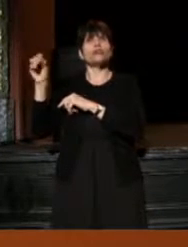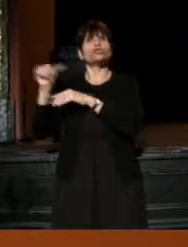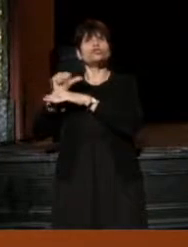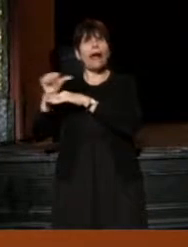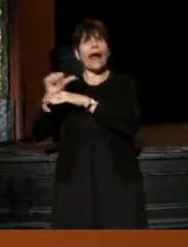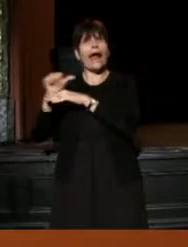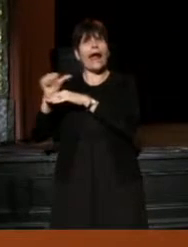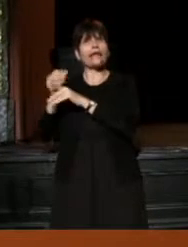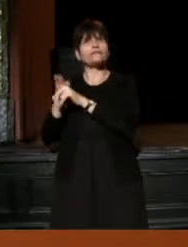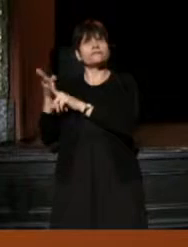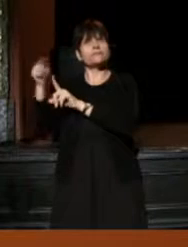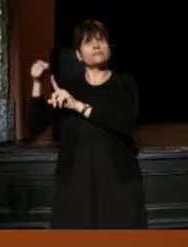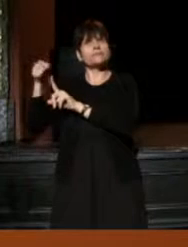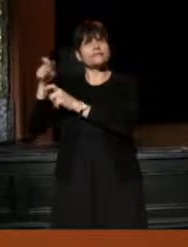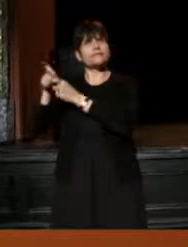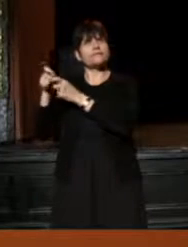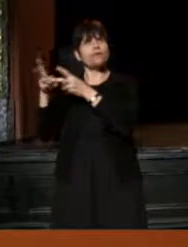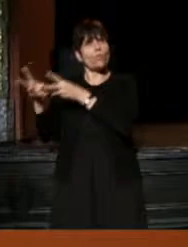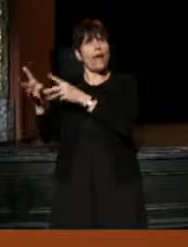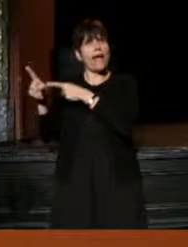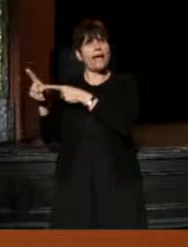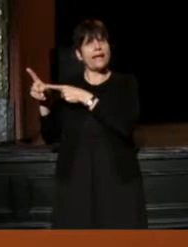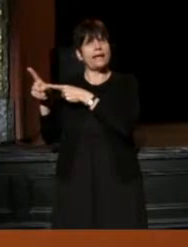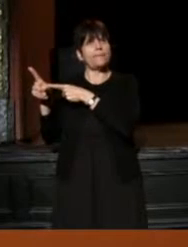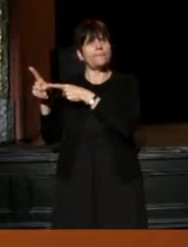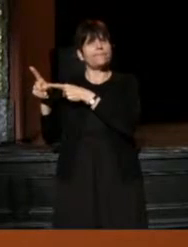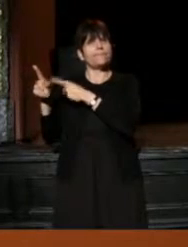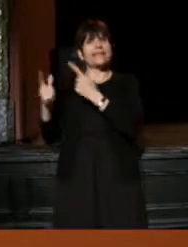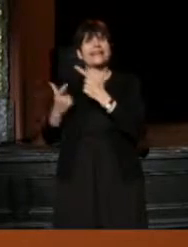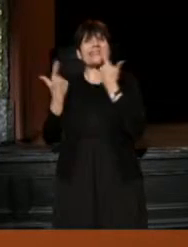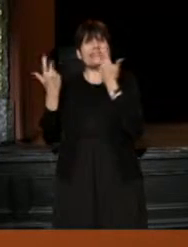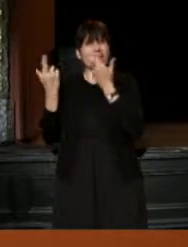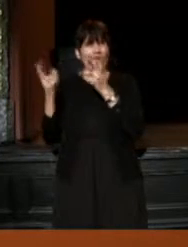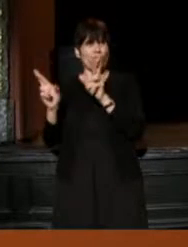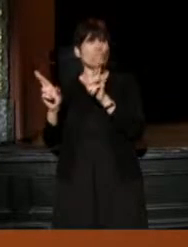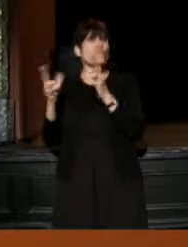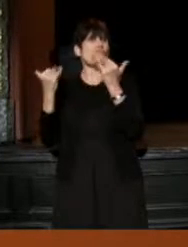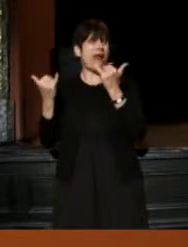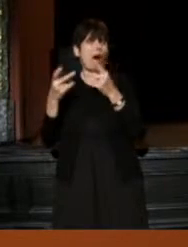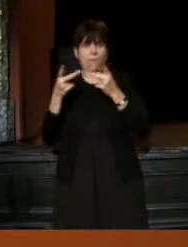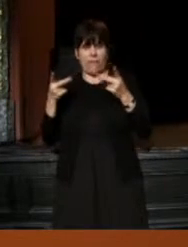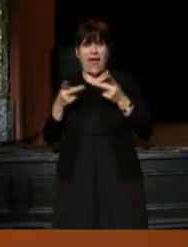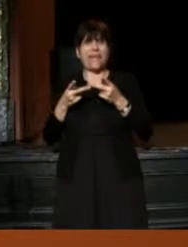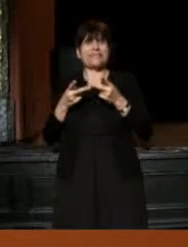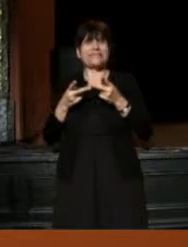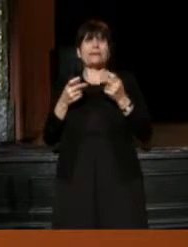living in a room now, or in a place now, where a bunch of American actors,